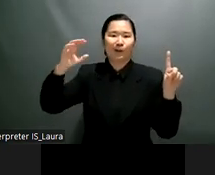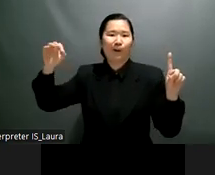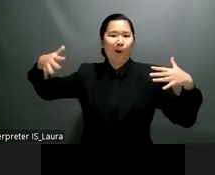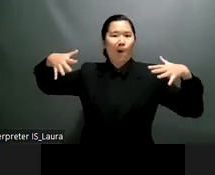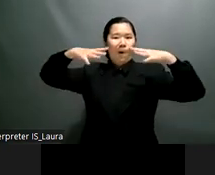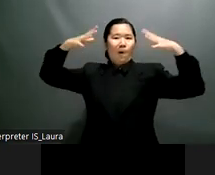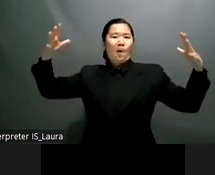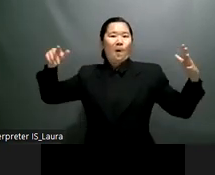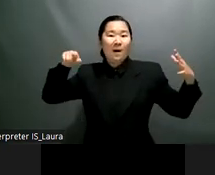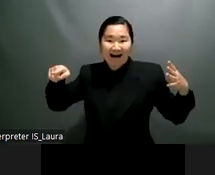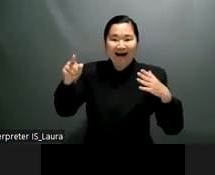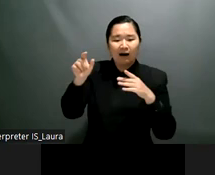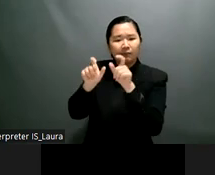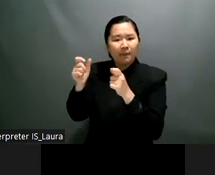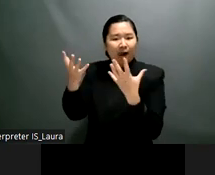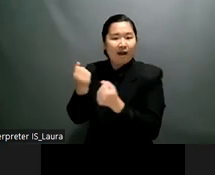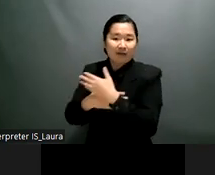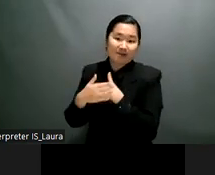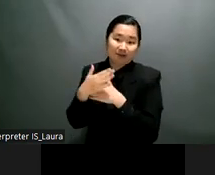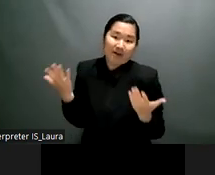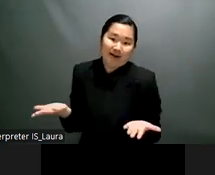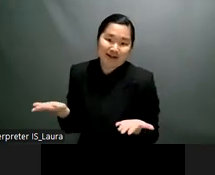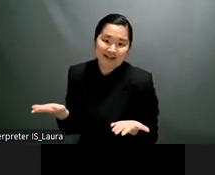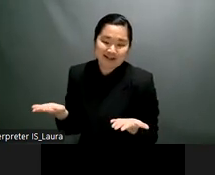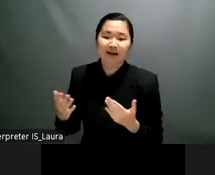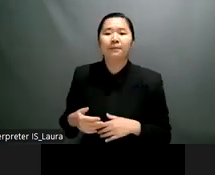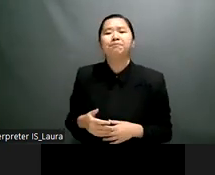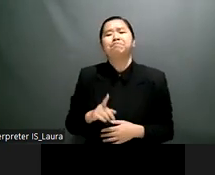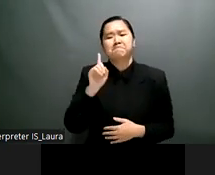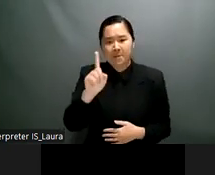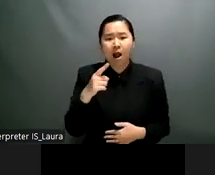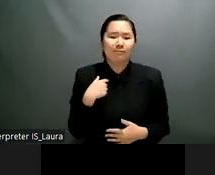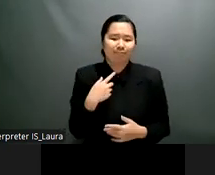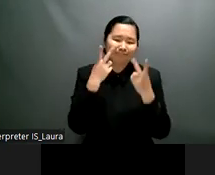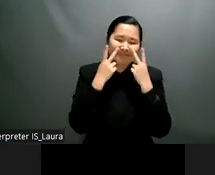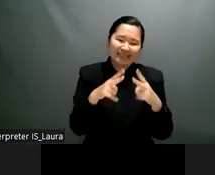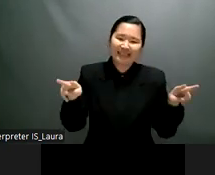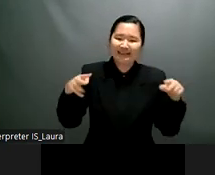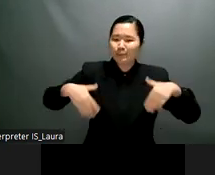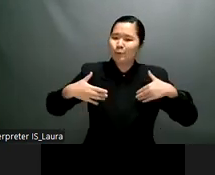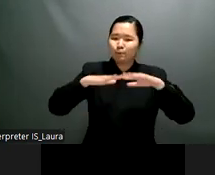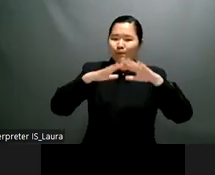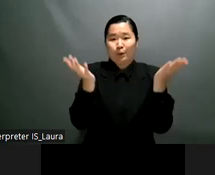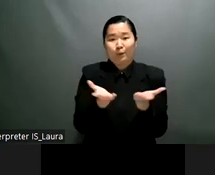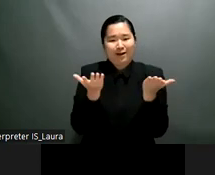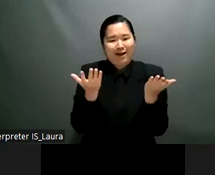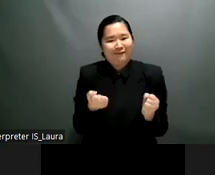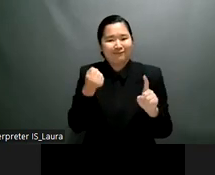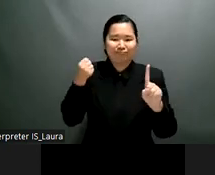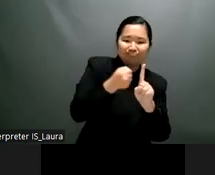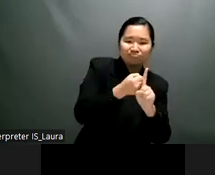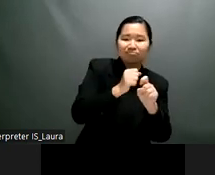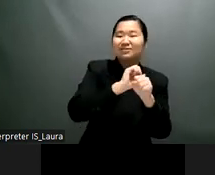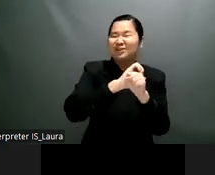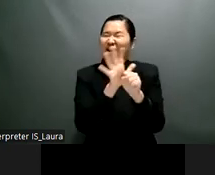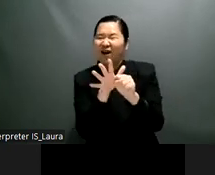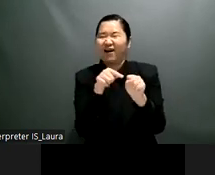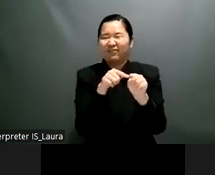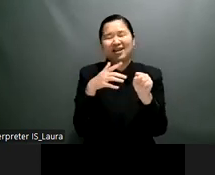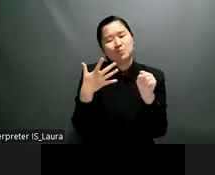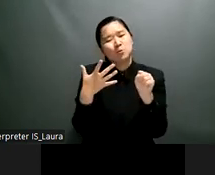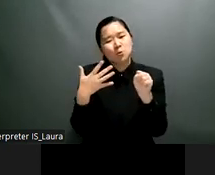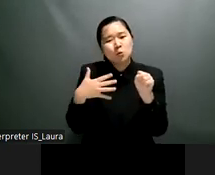we may have thought in the past that we were reaching the realization of our rights